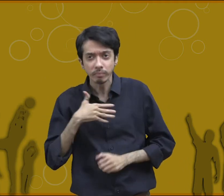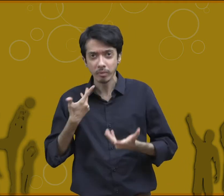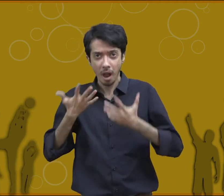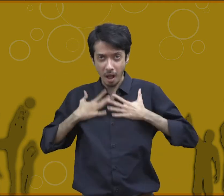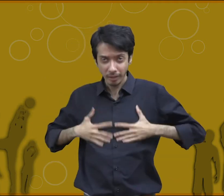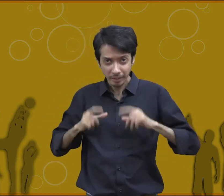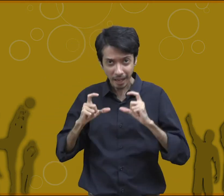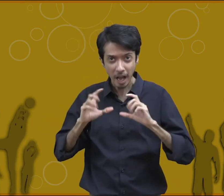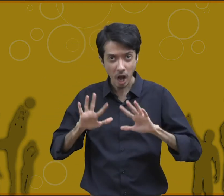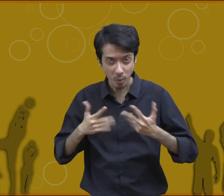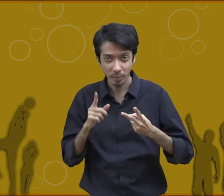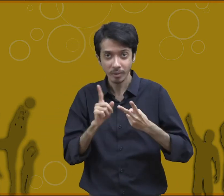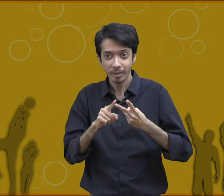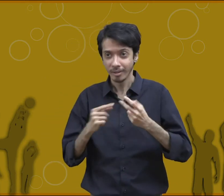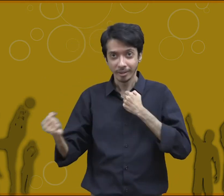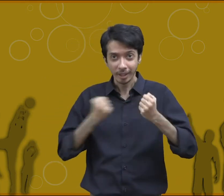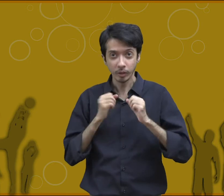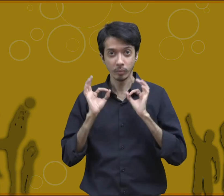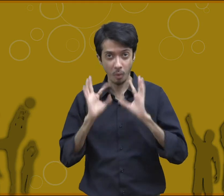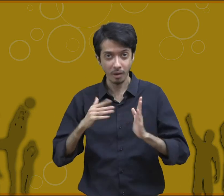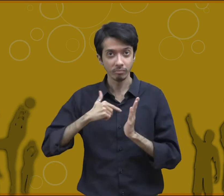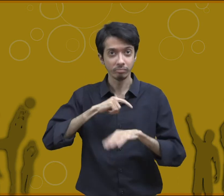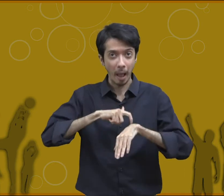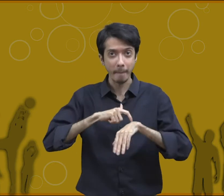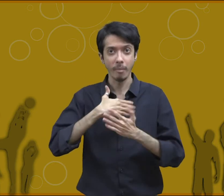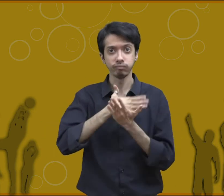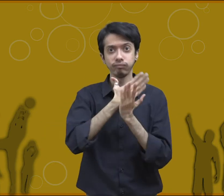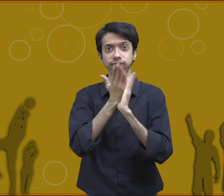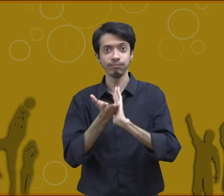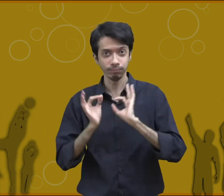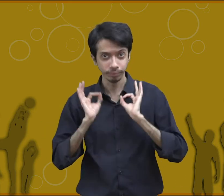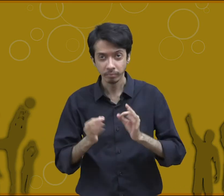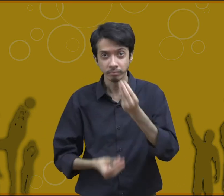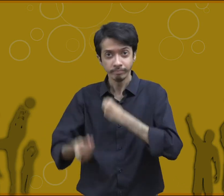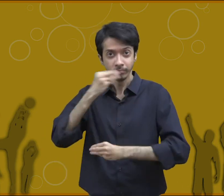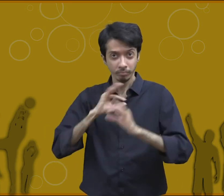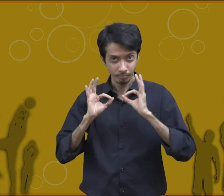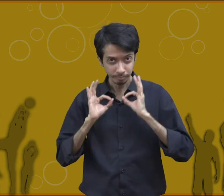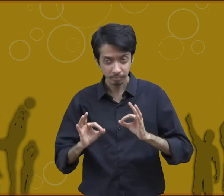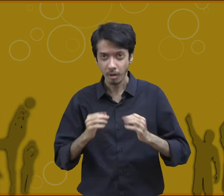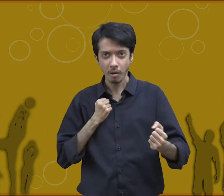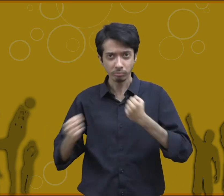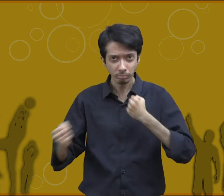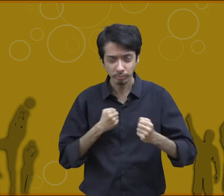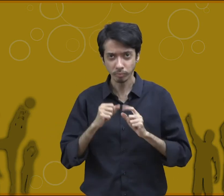the health of the person it develops a person's health habits like exercising